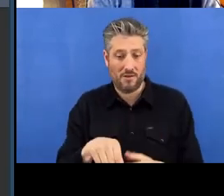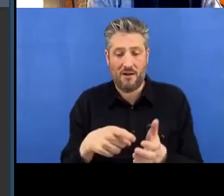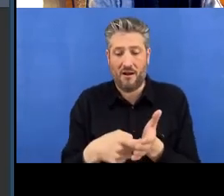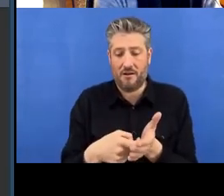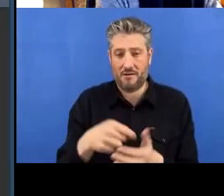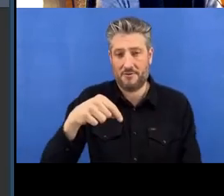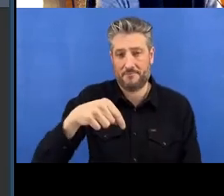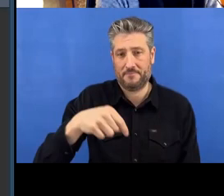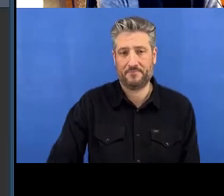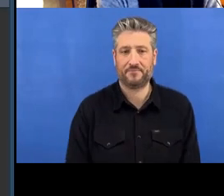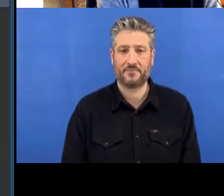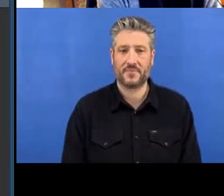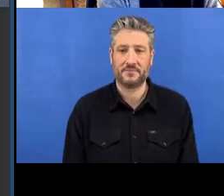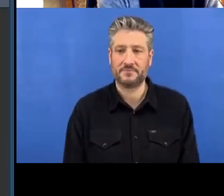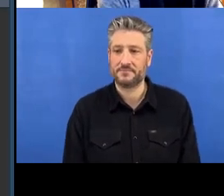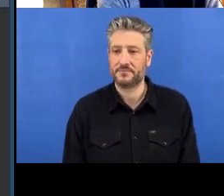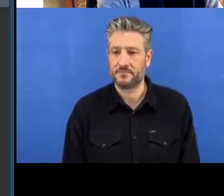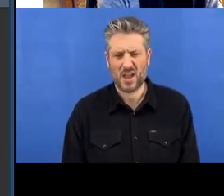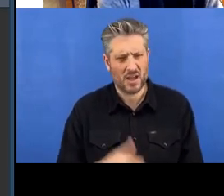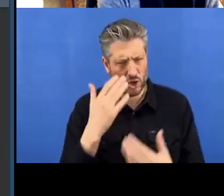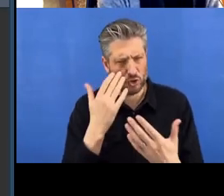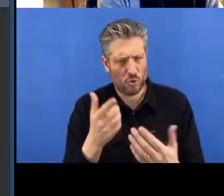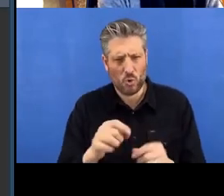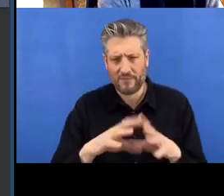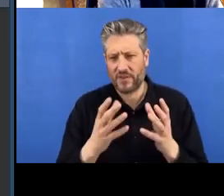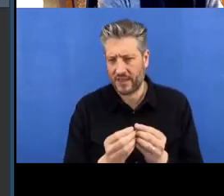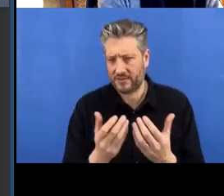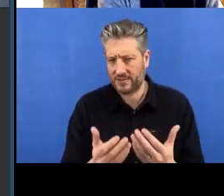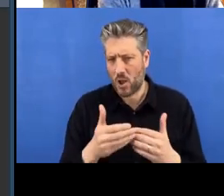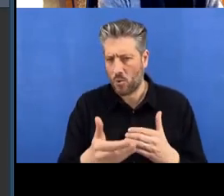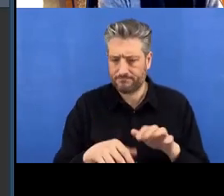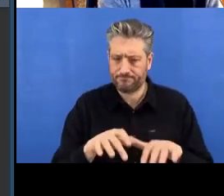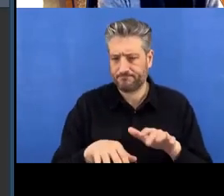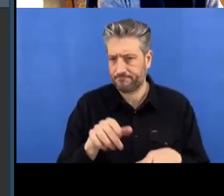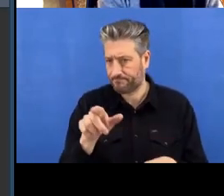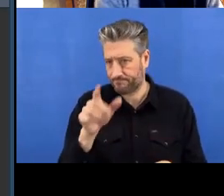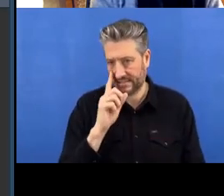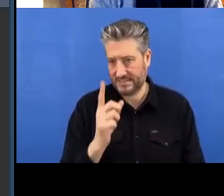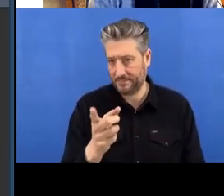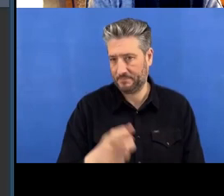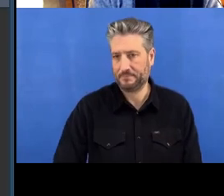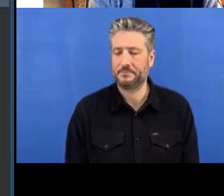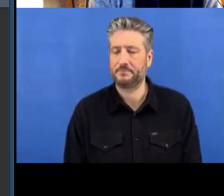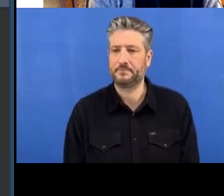for completeness sake, so 'Added a RMarkdown file'.